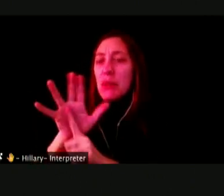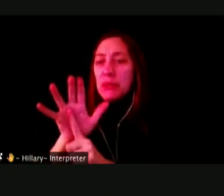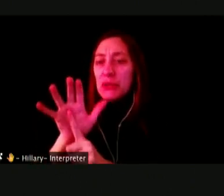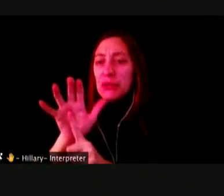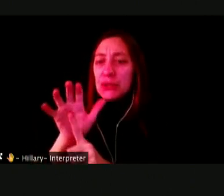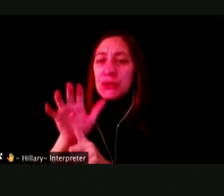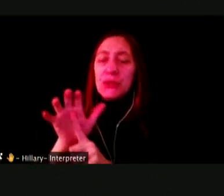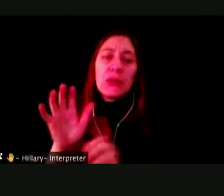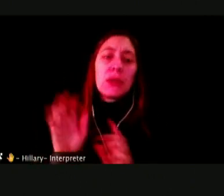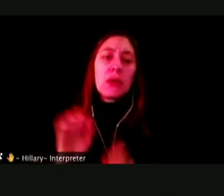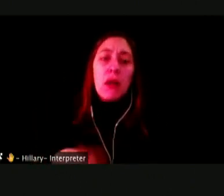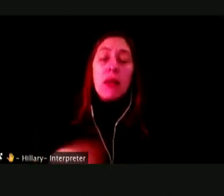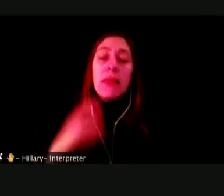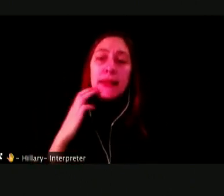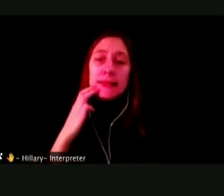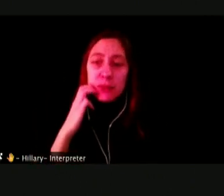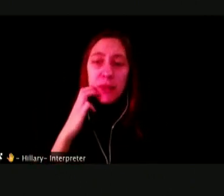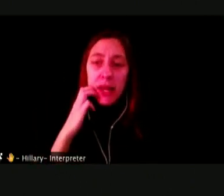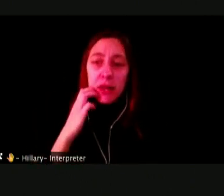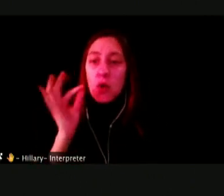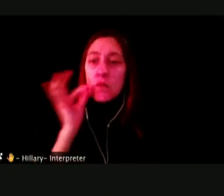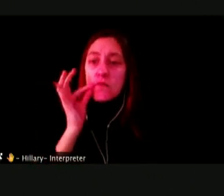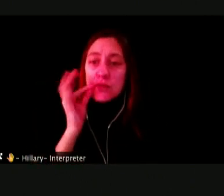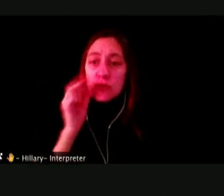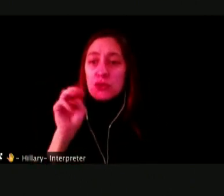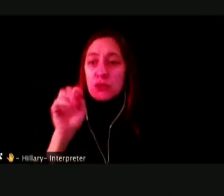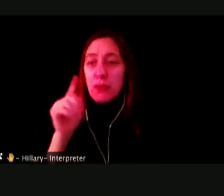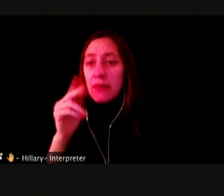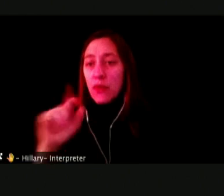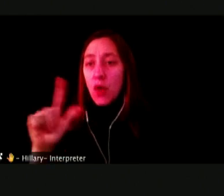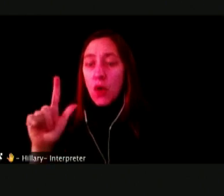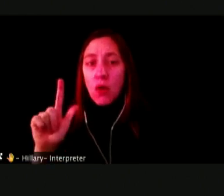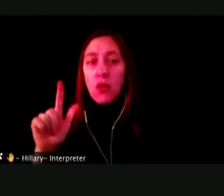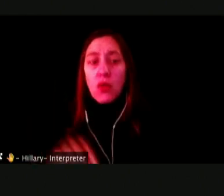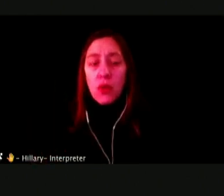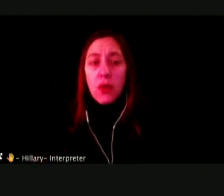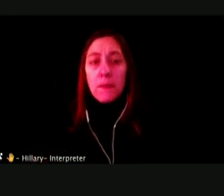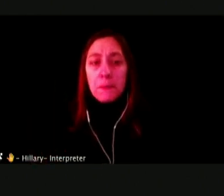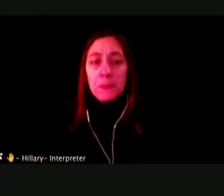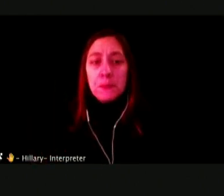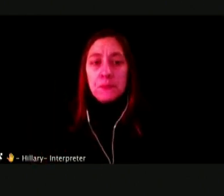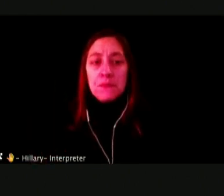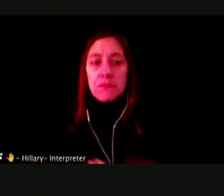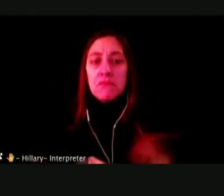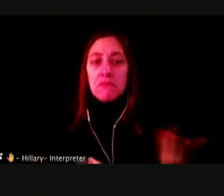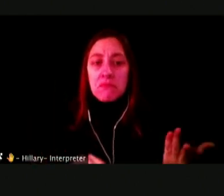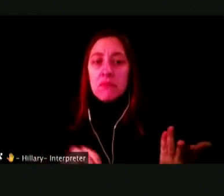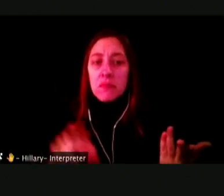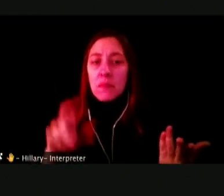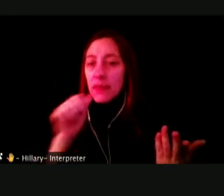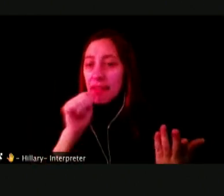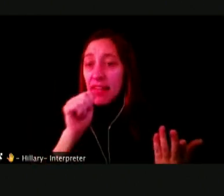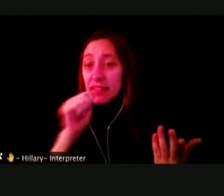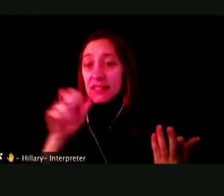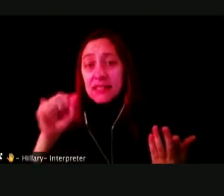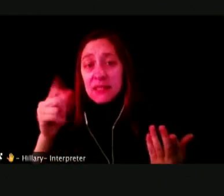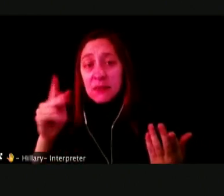FLAVORS LIKE TOBACCO, FRUITS, MENTHOL, NUTS, SPICES, COFFEE, DIFFERENT BEVERAGES, BUBBLEGUM